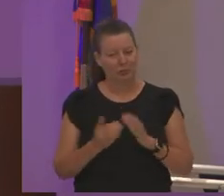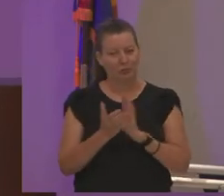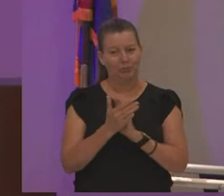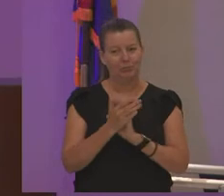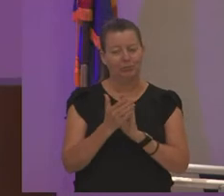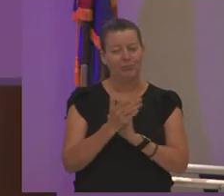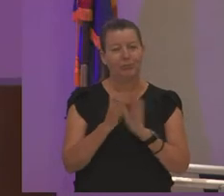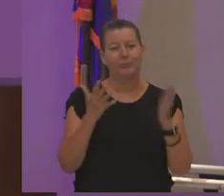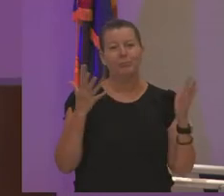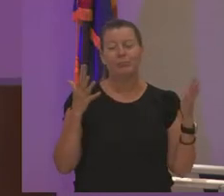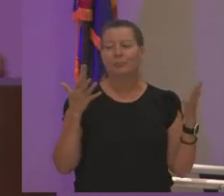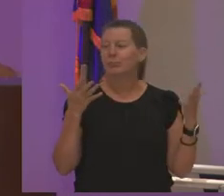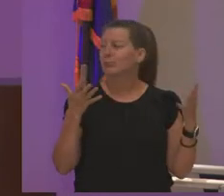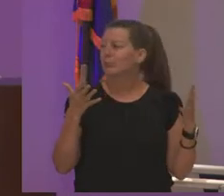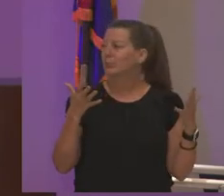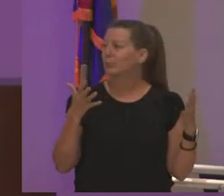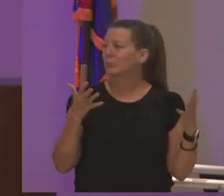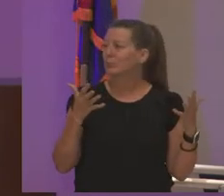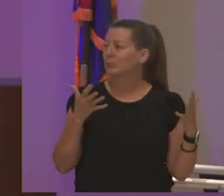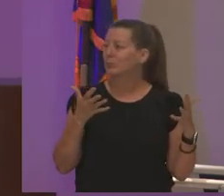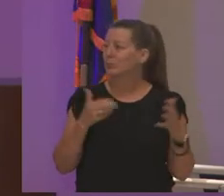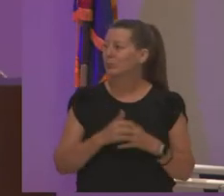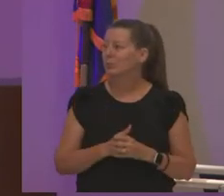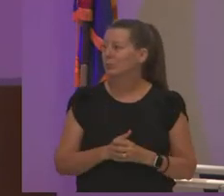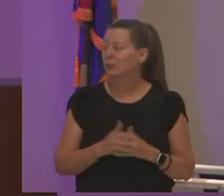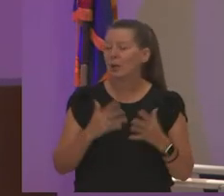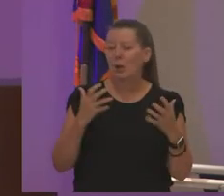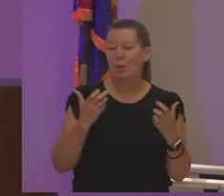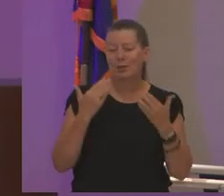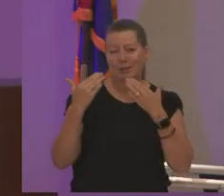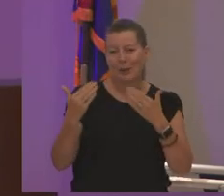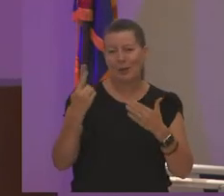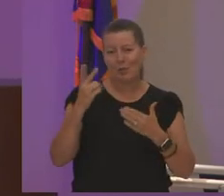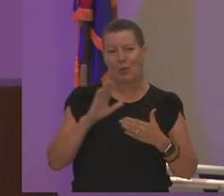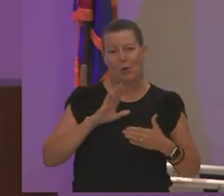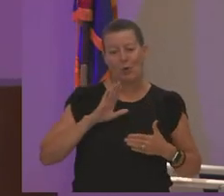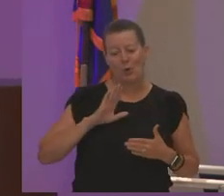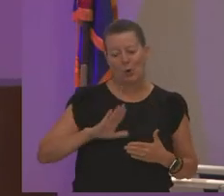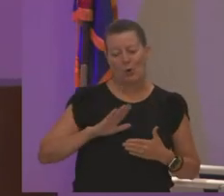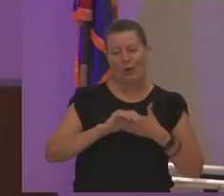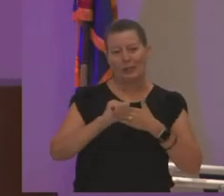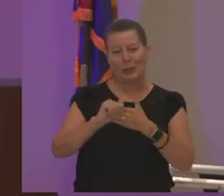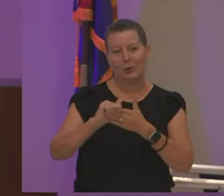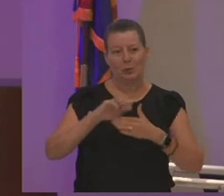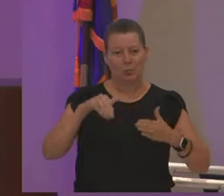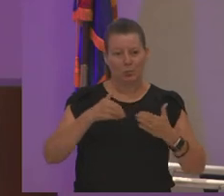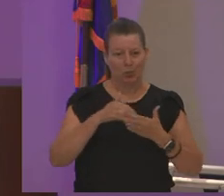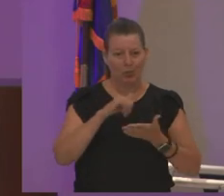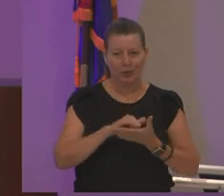i really want to thank her for her leadership and all of that i want to